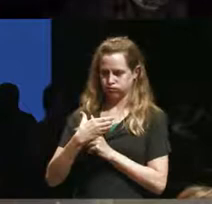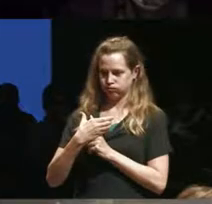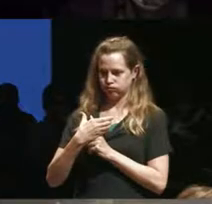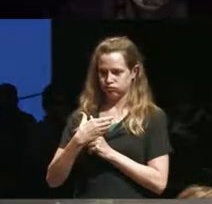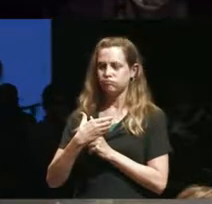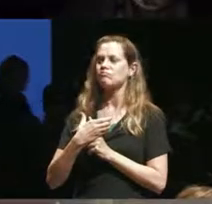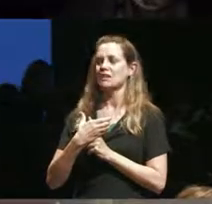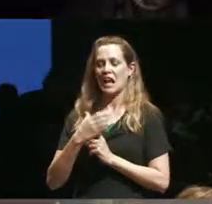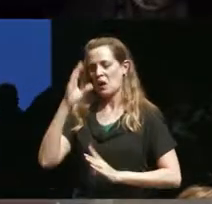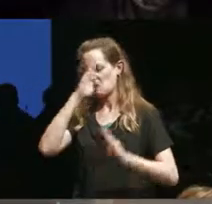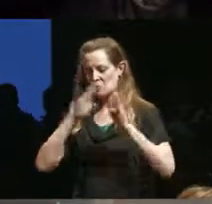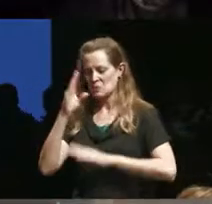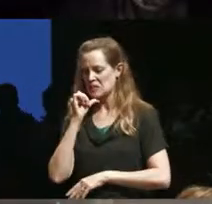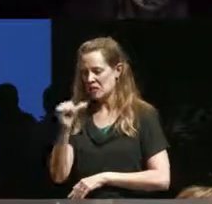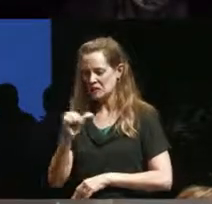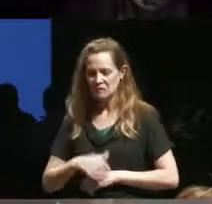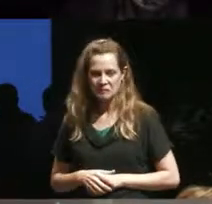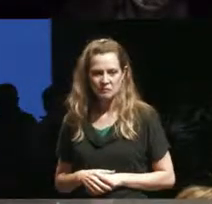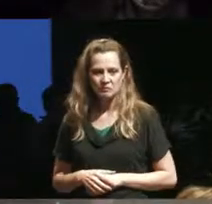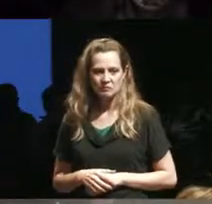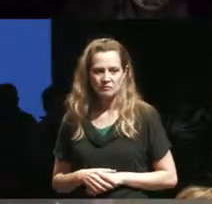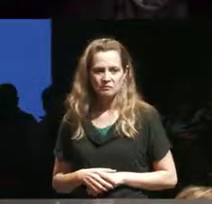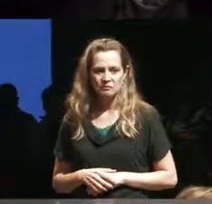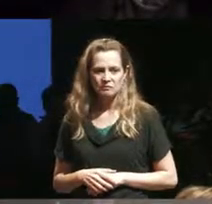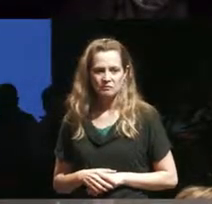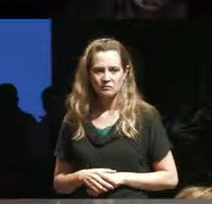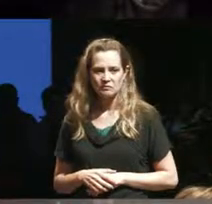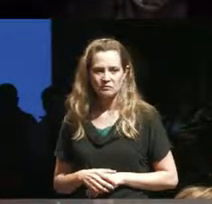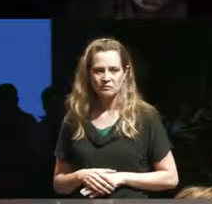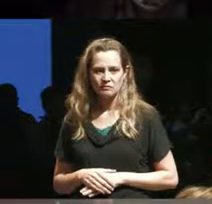don't worry about it and I guess the only other thing the